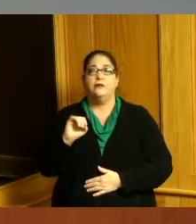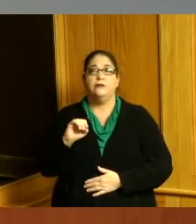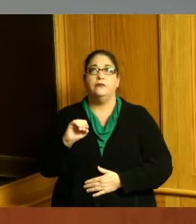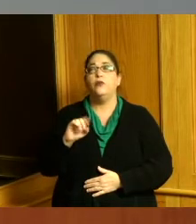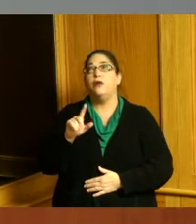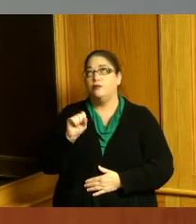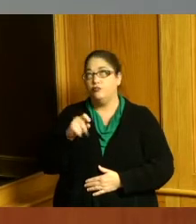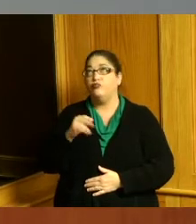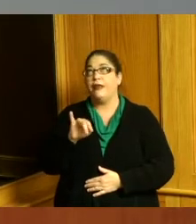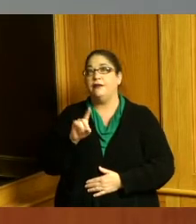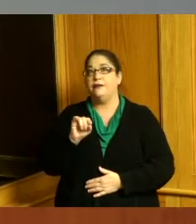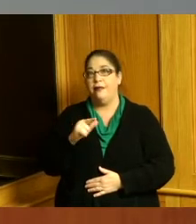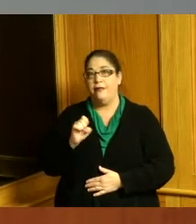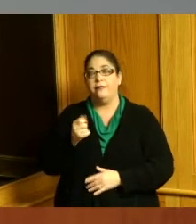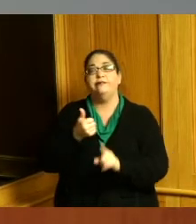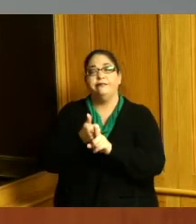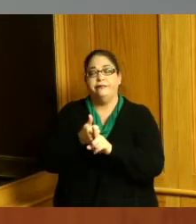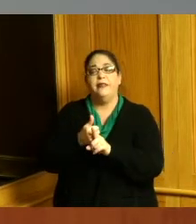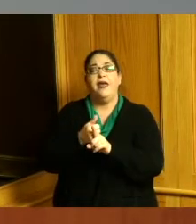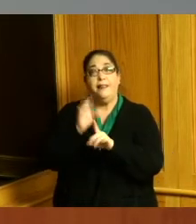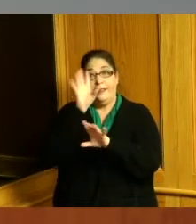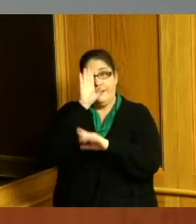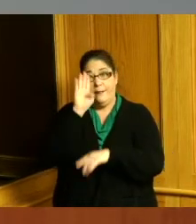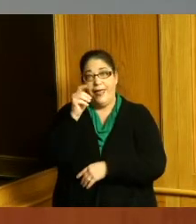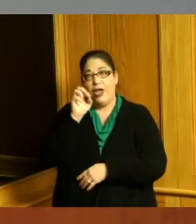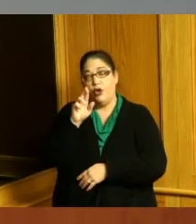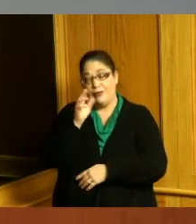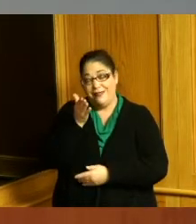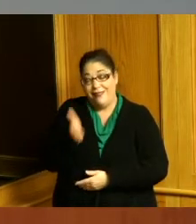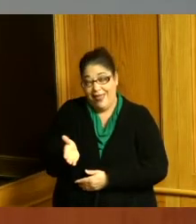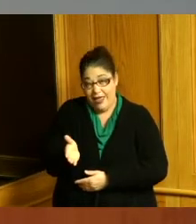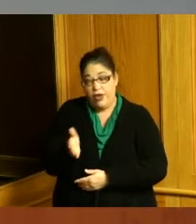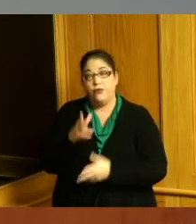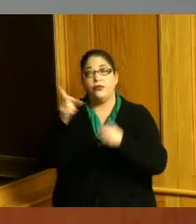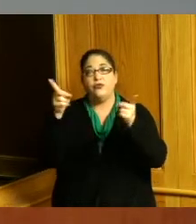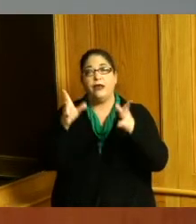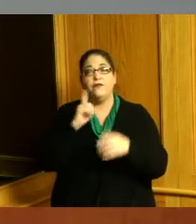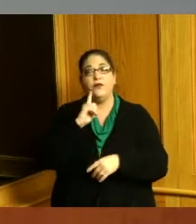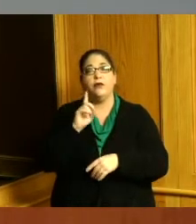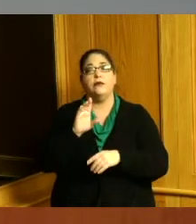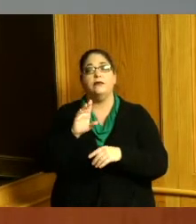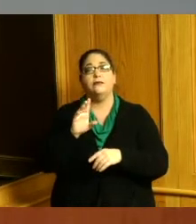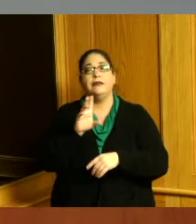the Mayor was there and the Director of our department of Developmental Disabilities was